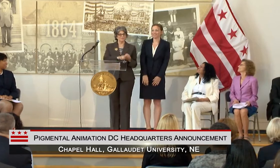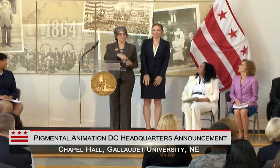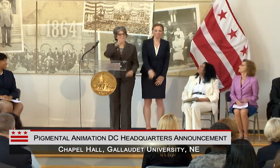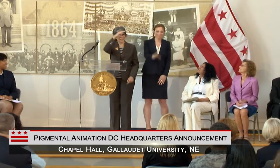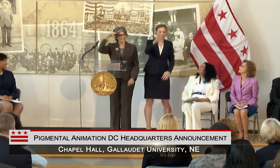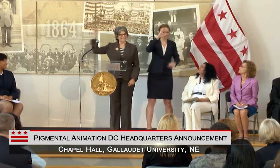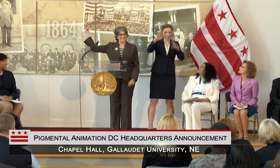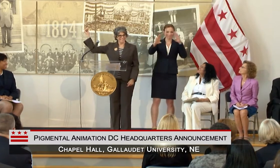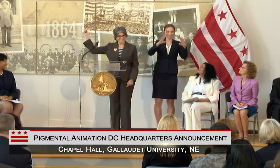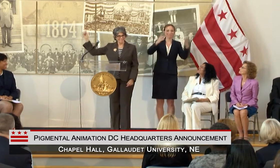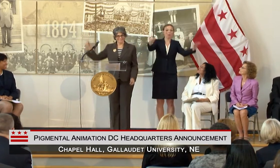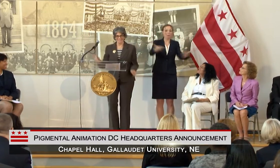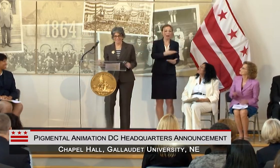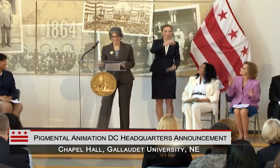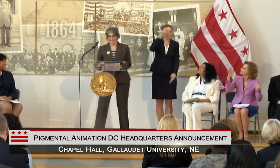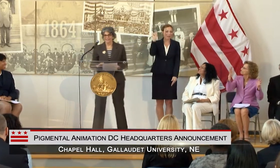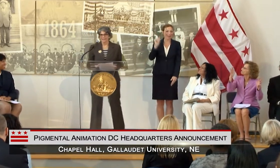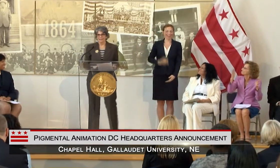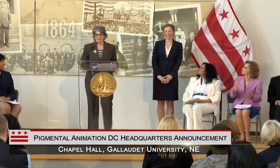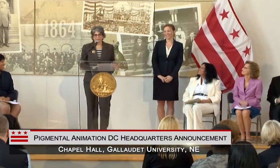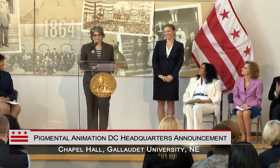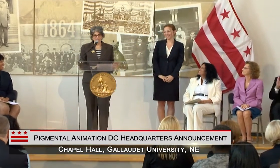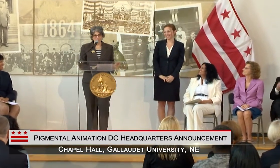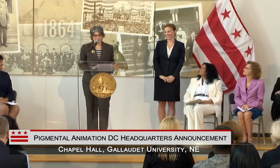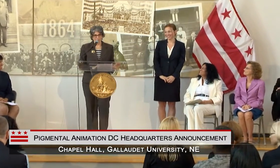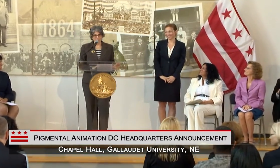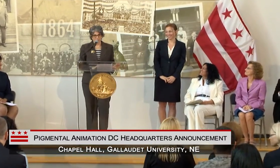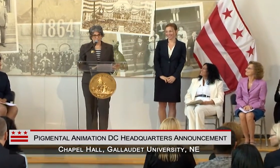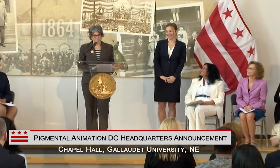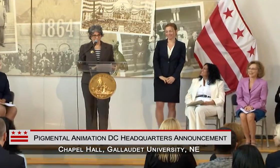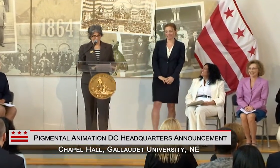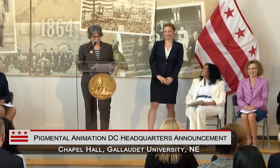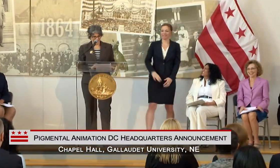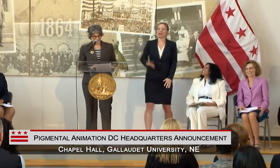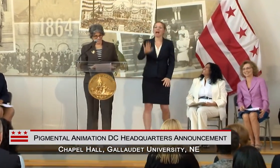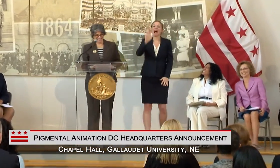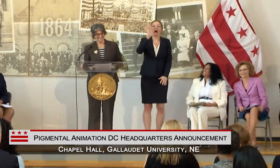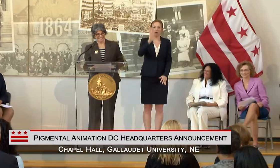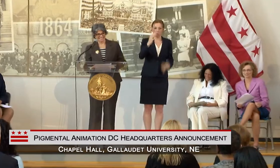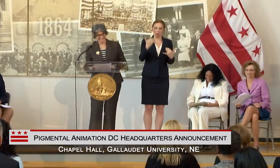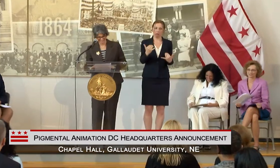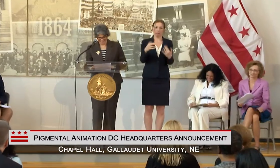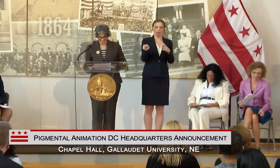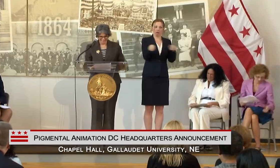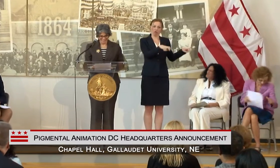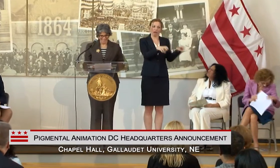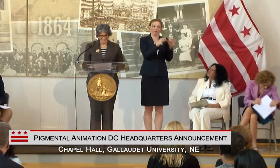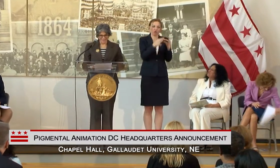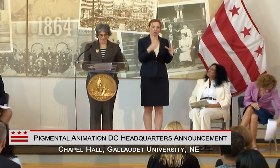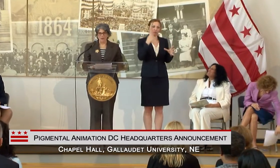WELCOME TO GALLAUDET. THAT'S ALL THAT I'M GOING TO DO TODAY.